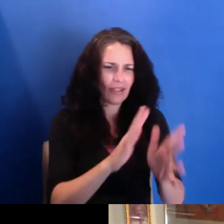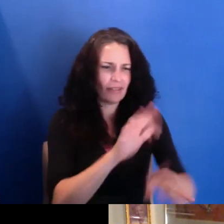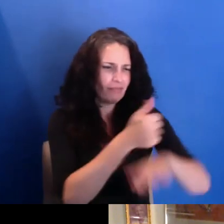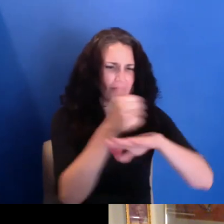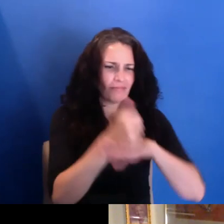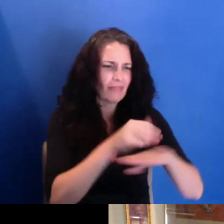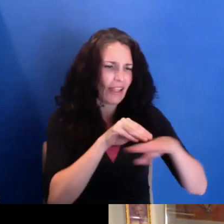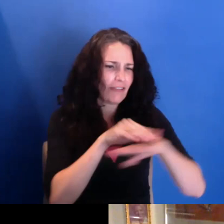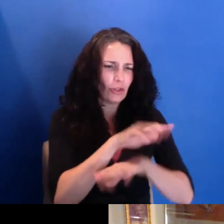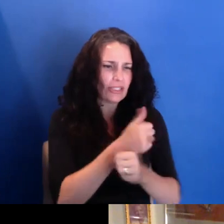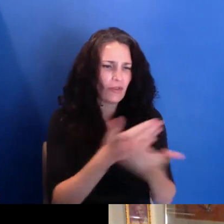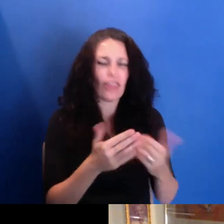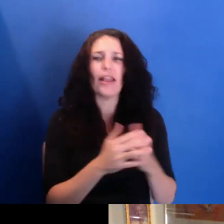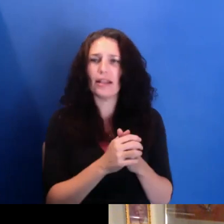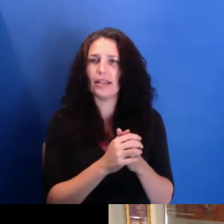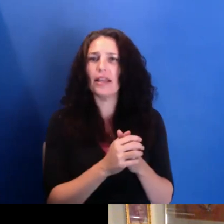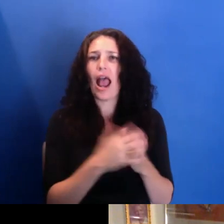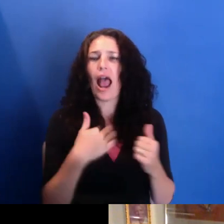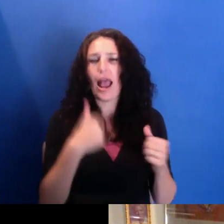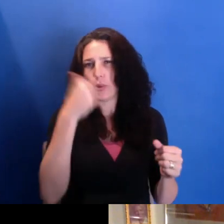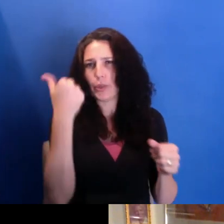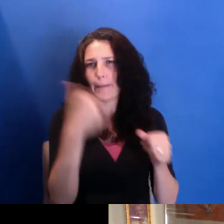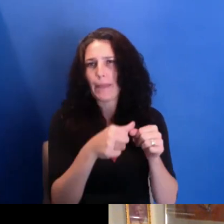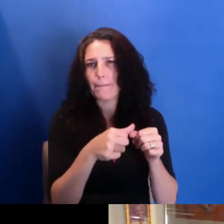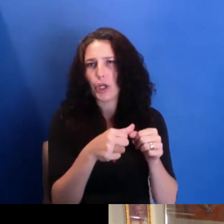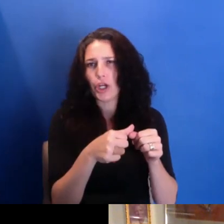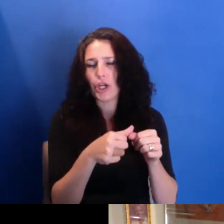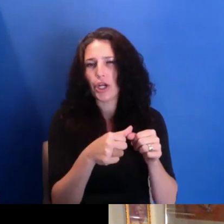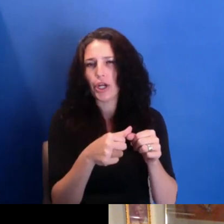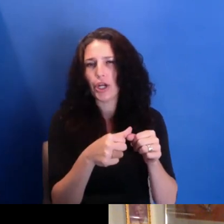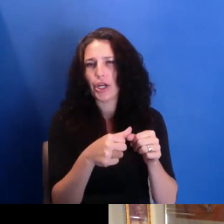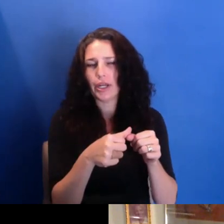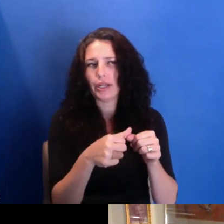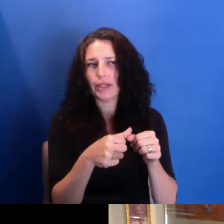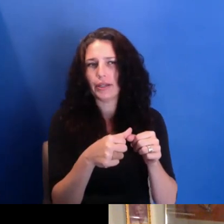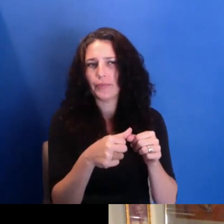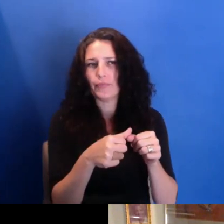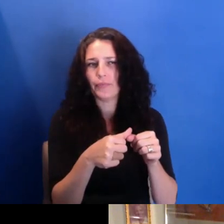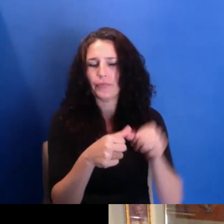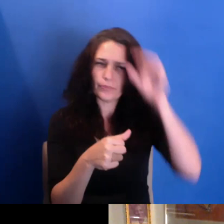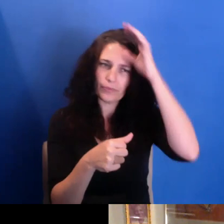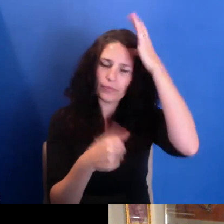I mean, we-- you m I remember when-- we talked about, you know, film and video